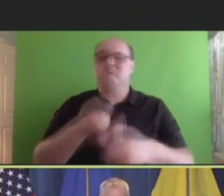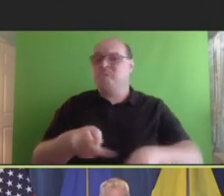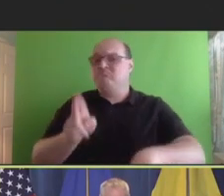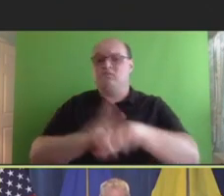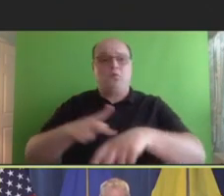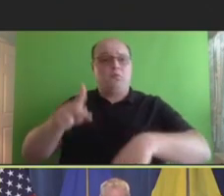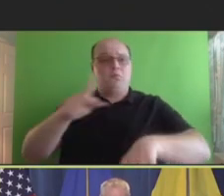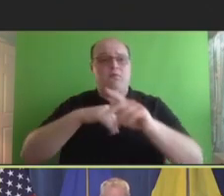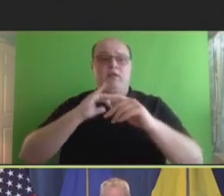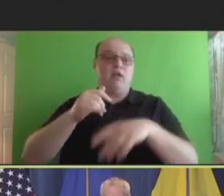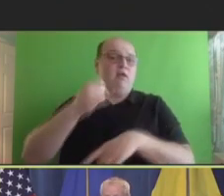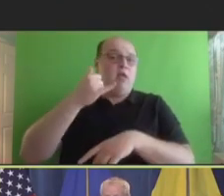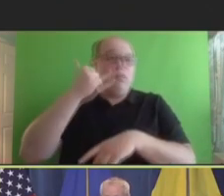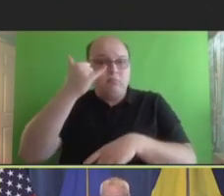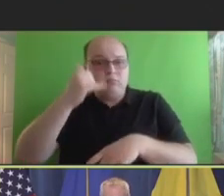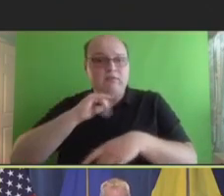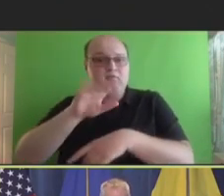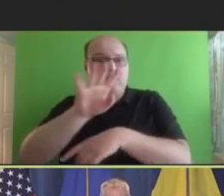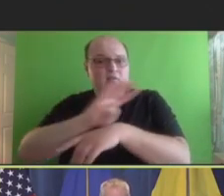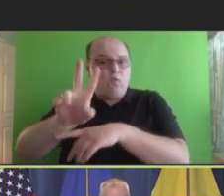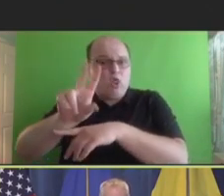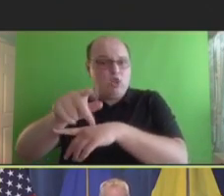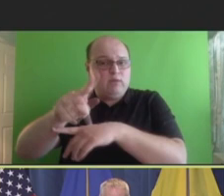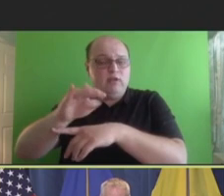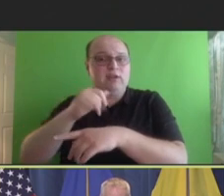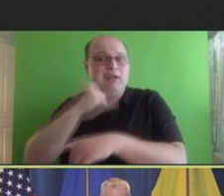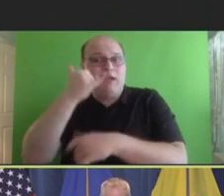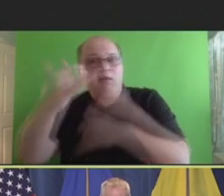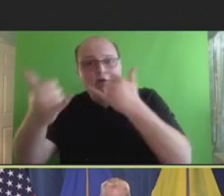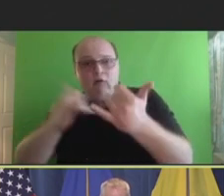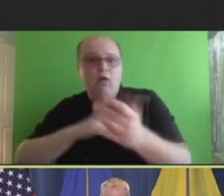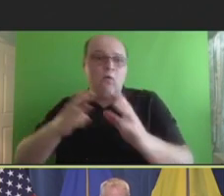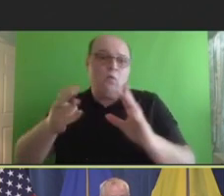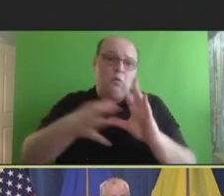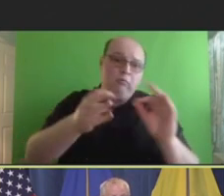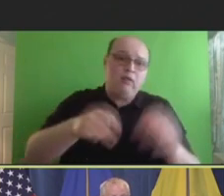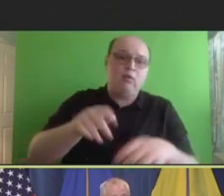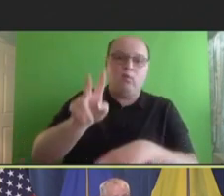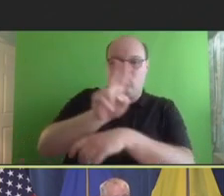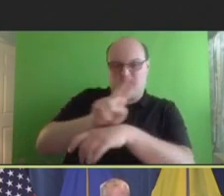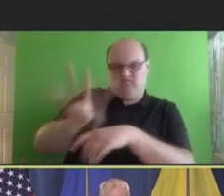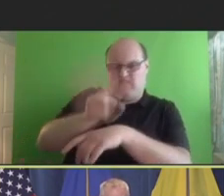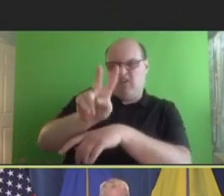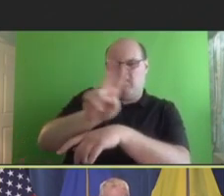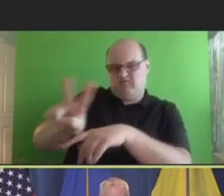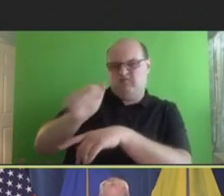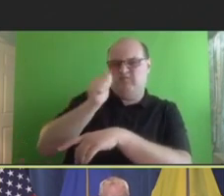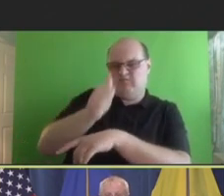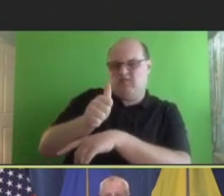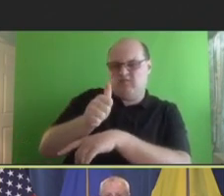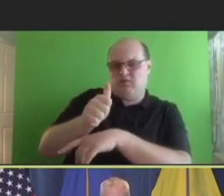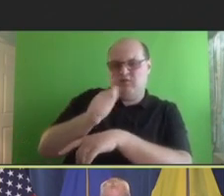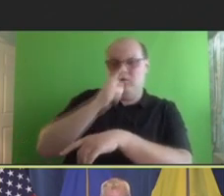by phone at about 4:30 p.m. today or at 2:00 p.m. tomorrow. Public comments are not a question-and-answer